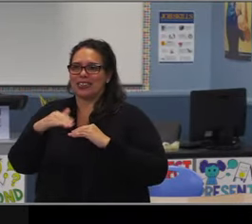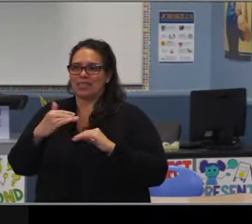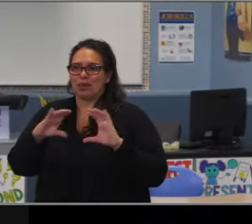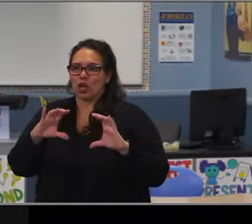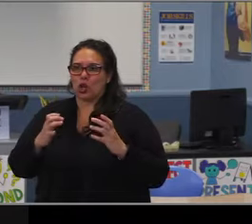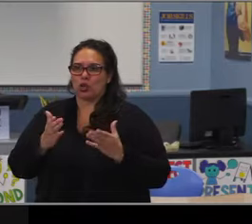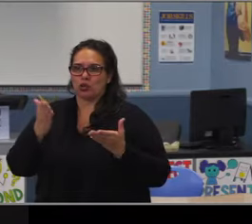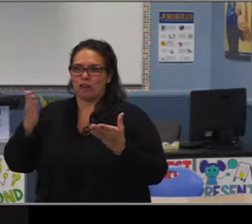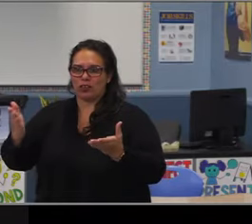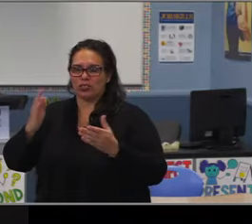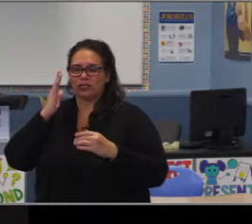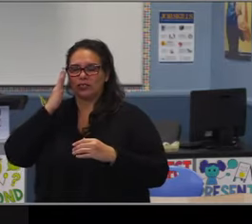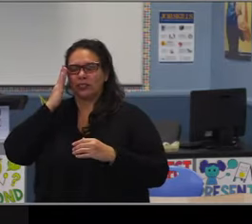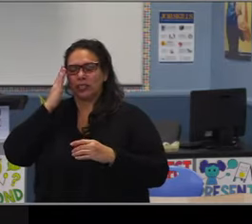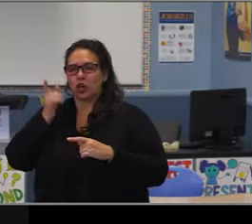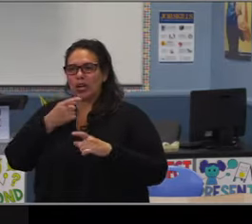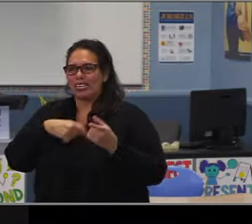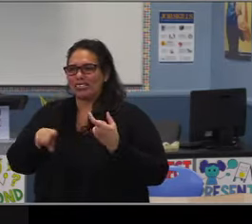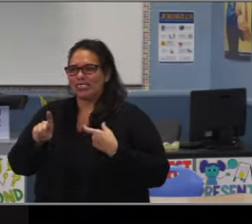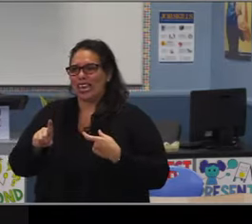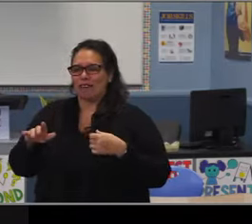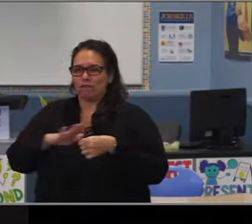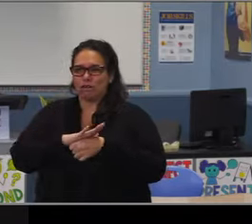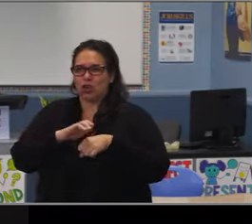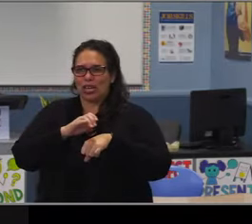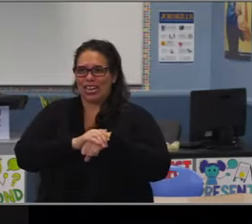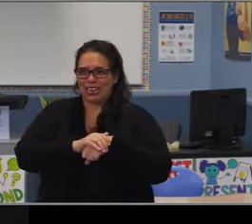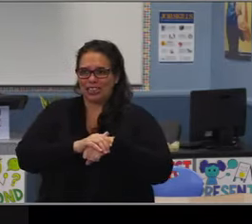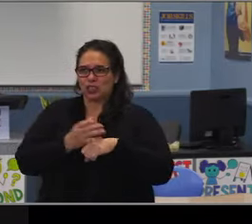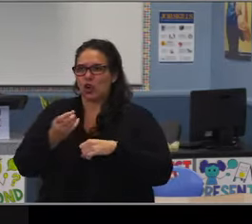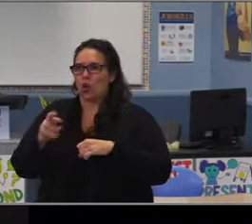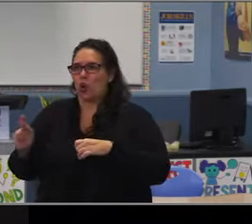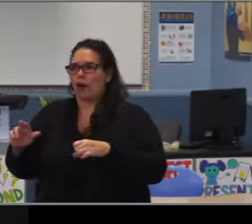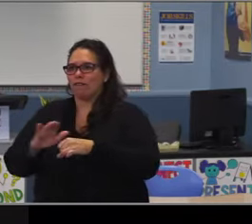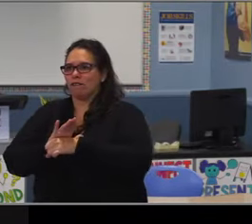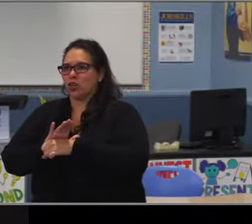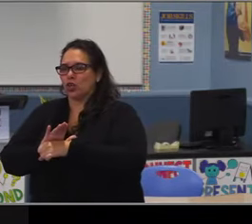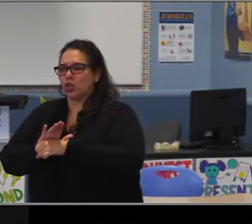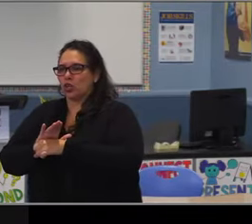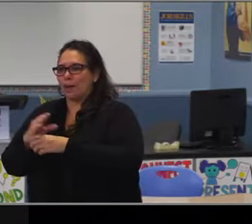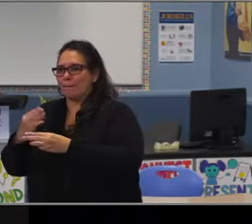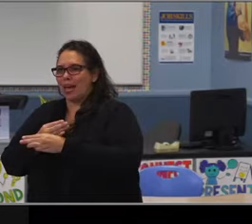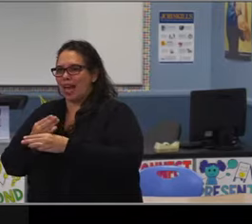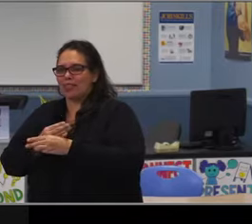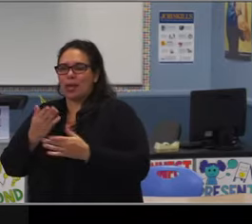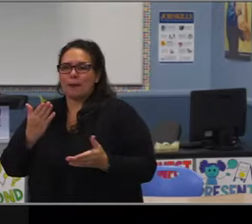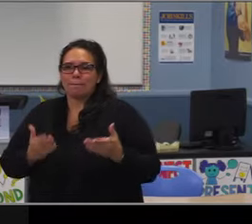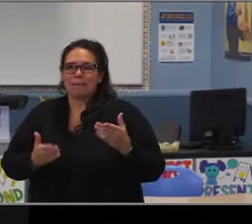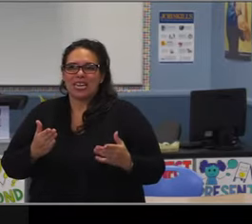I'm always amazed when I go into those K-8 music programs, how we've really, and this is obviously prior to pandemic,